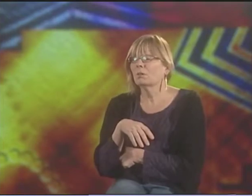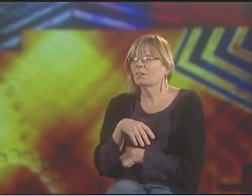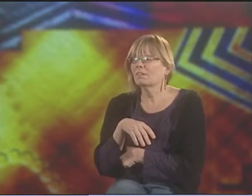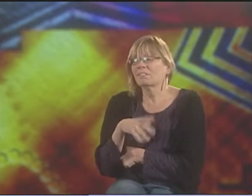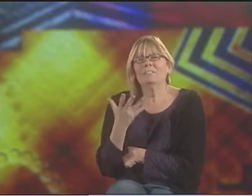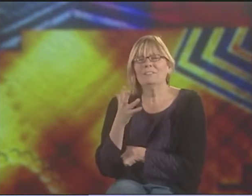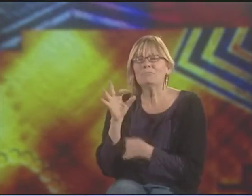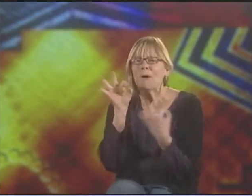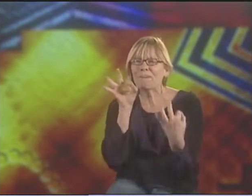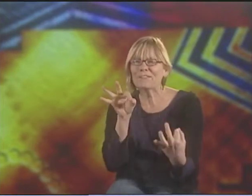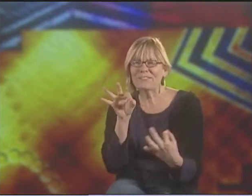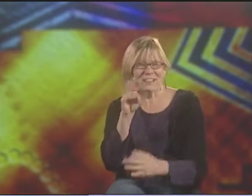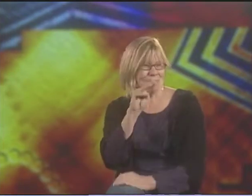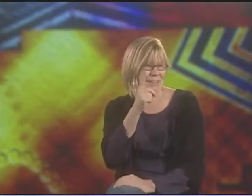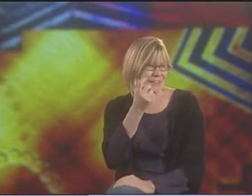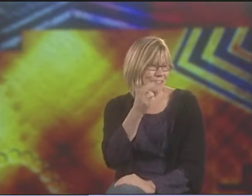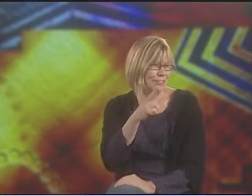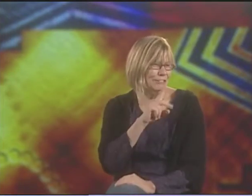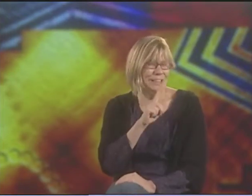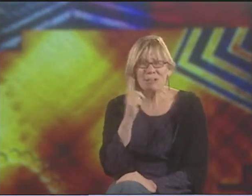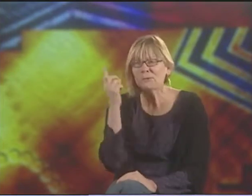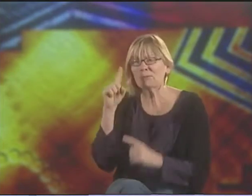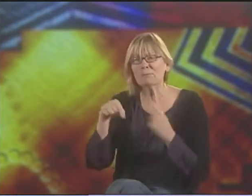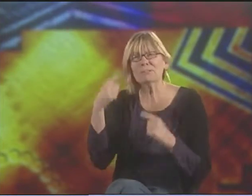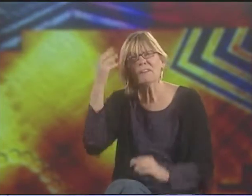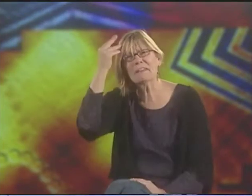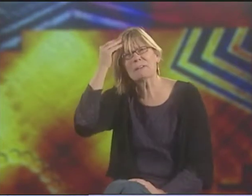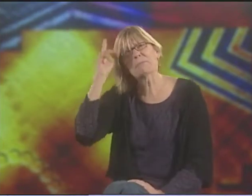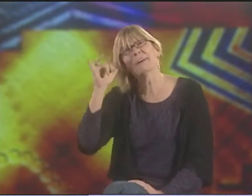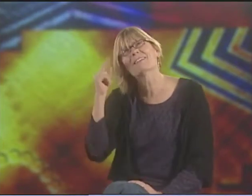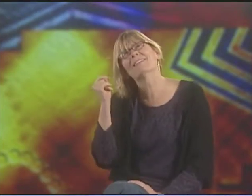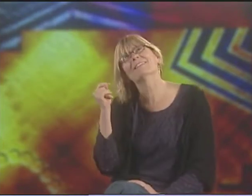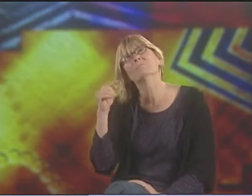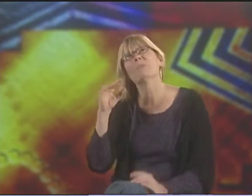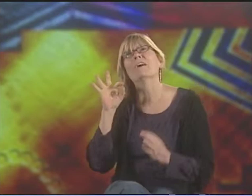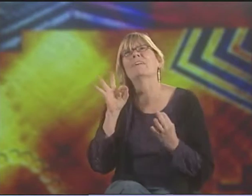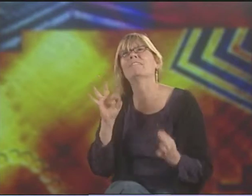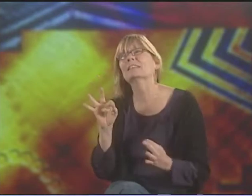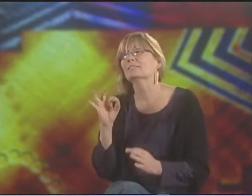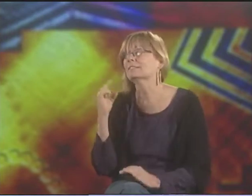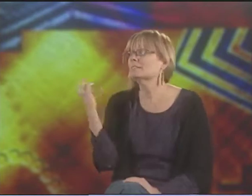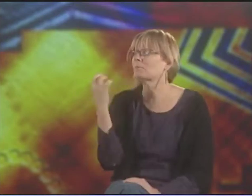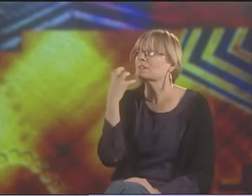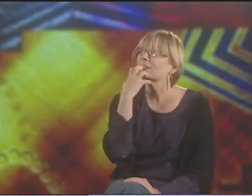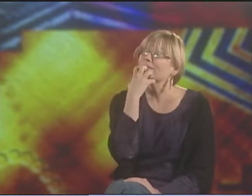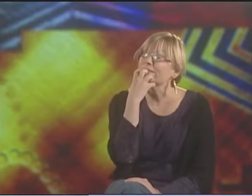THERE WERE SEVERAL POEMS IN THAT. IT'S A PERFECT METAPHOR. YOU THINK ABOUT THE TREASURE,